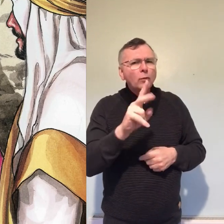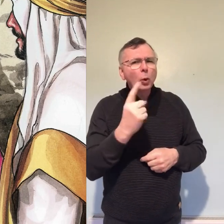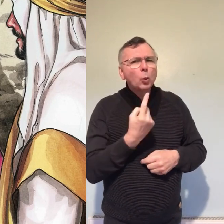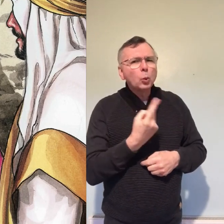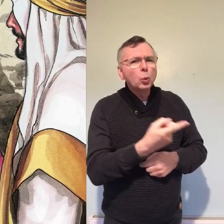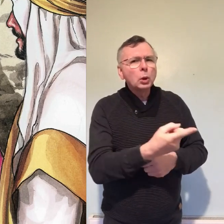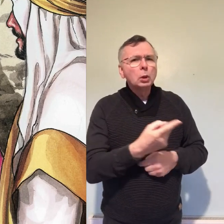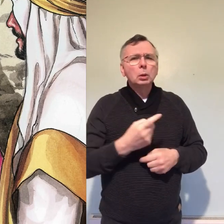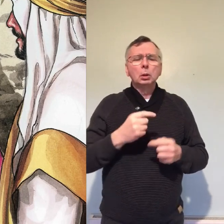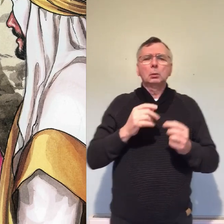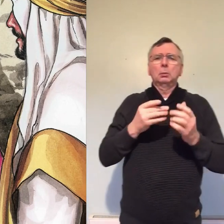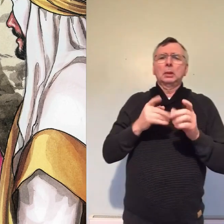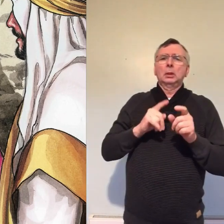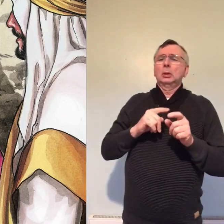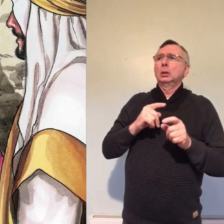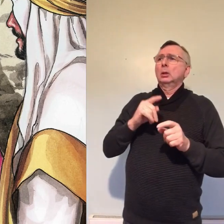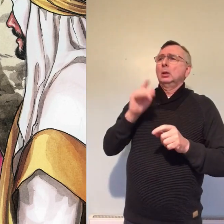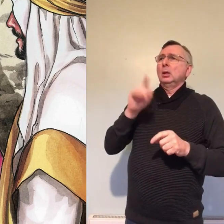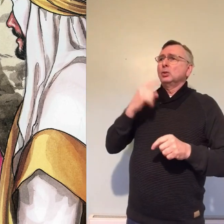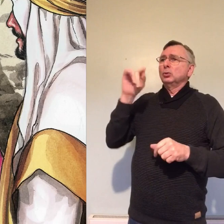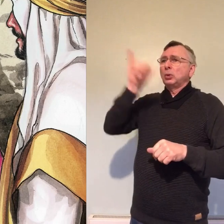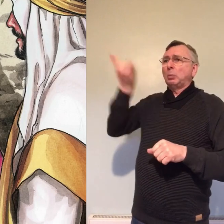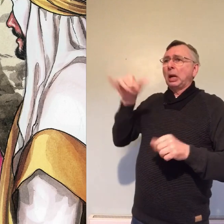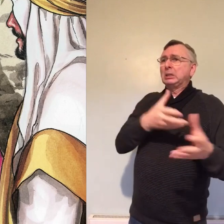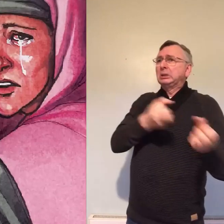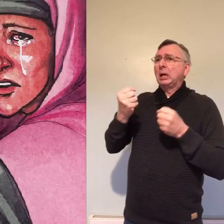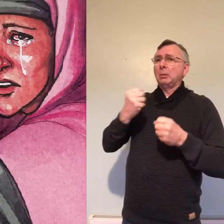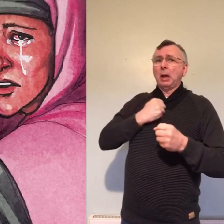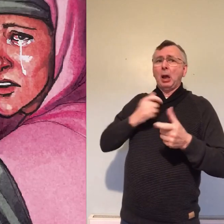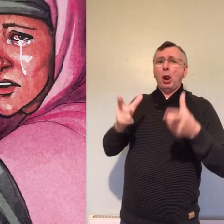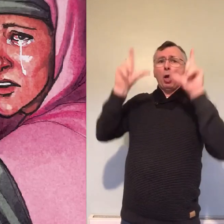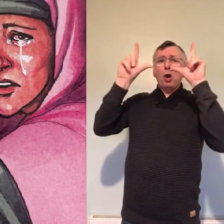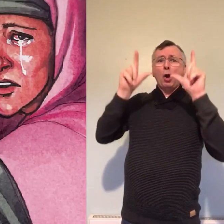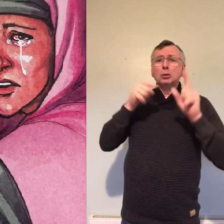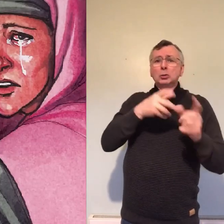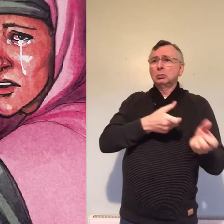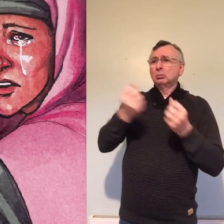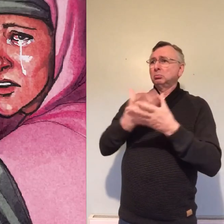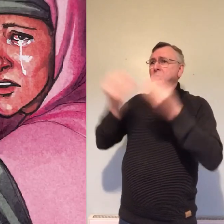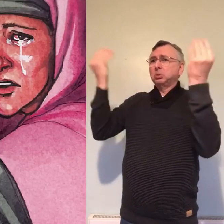are you looking for and she said if you've carried him away please tell me where you've